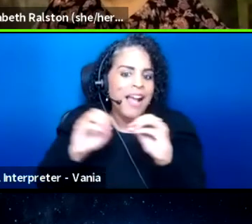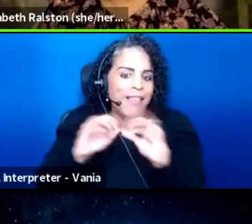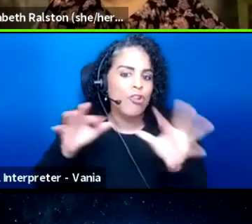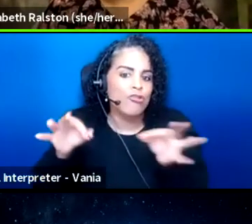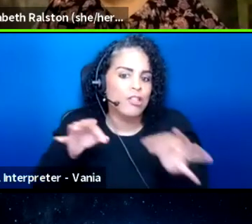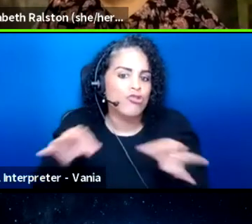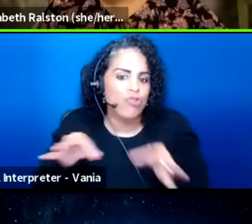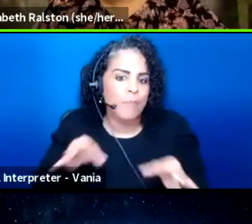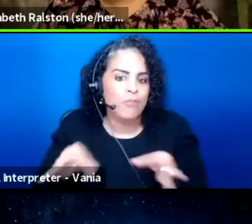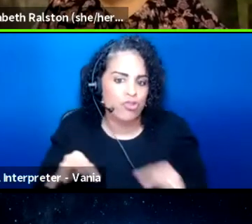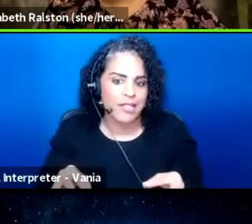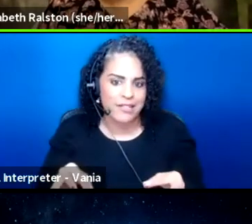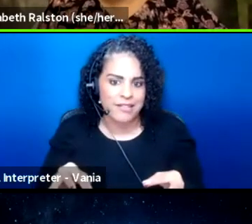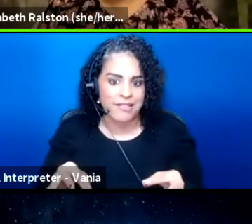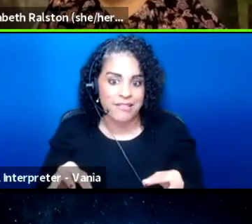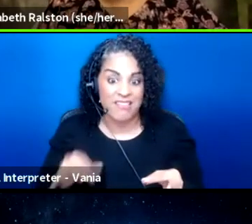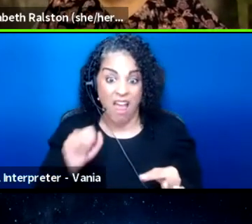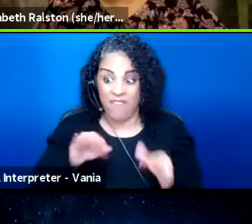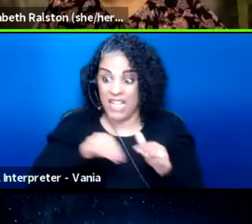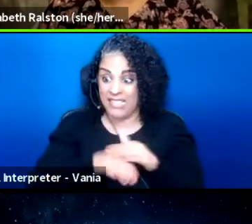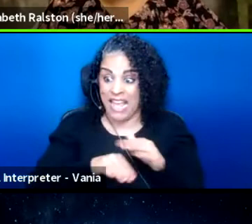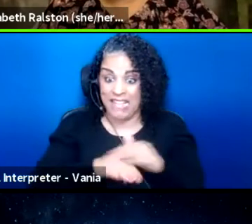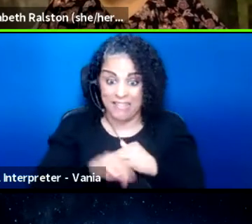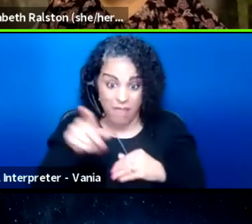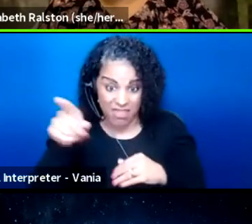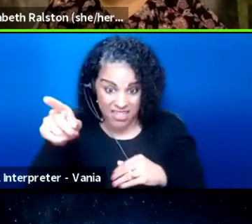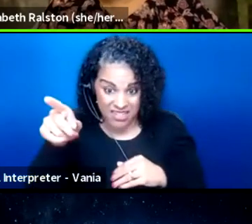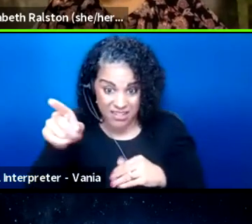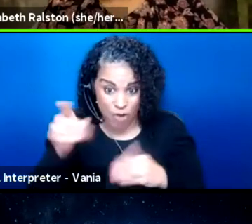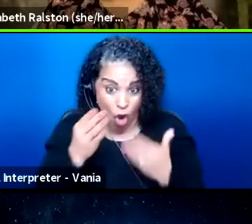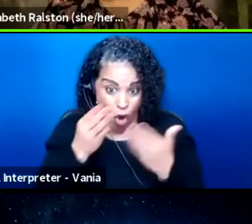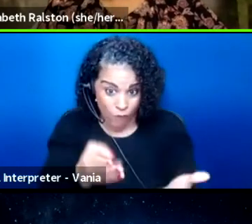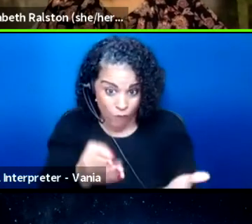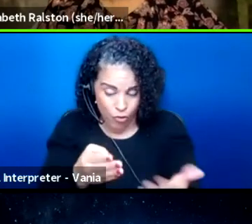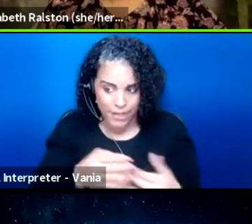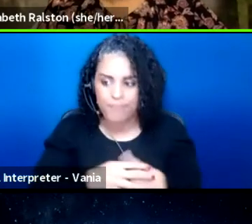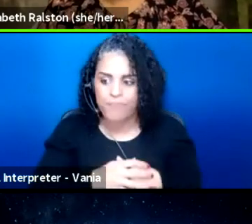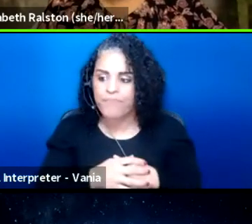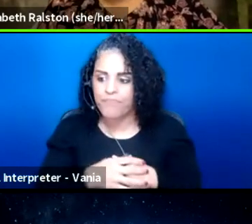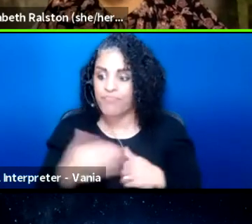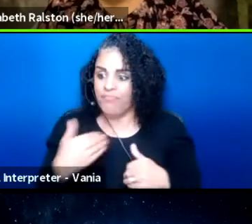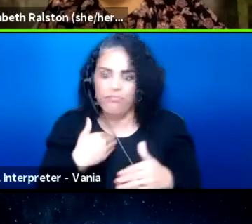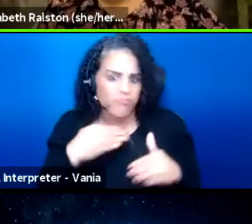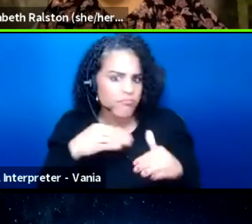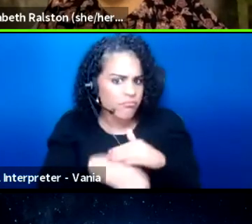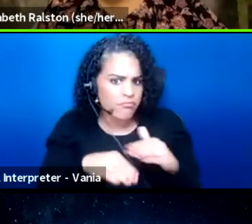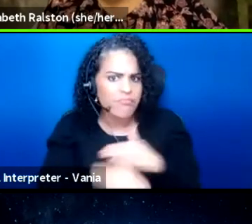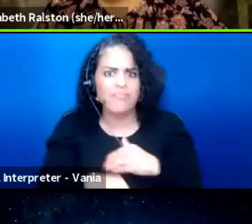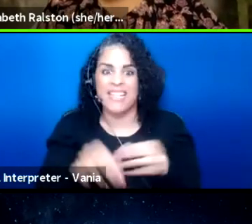of the accessibility offerings, there is an accessibility statement.